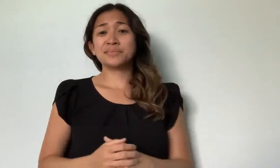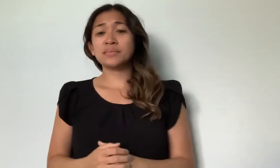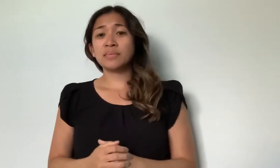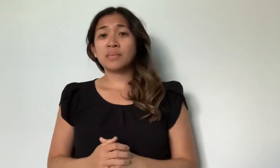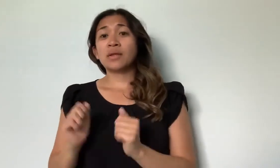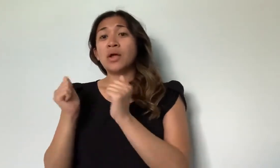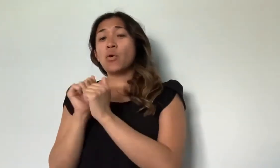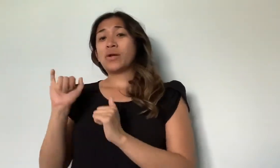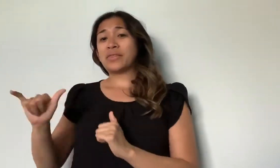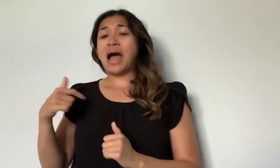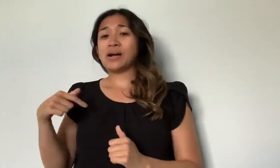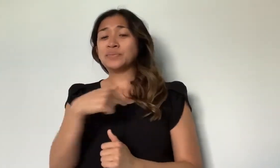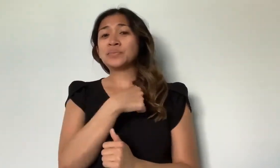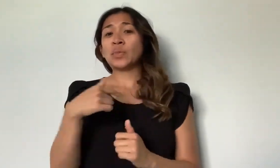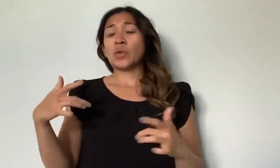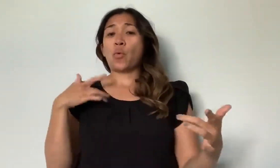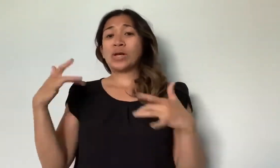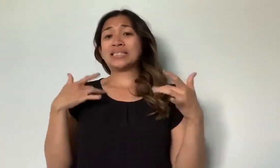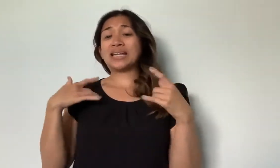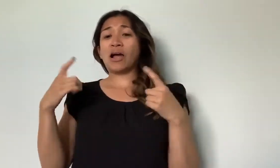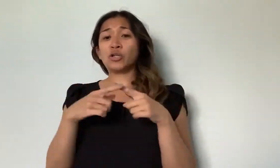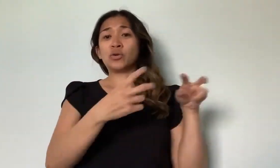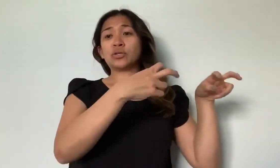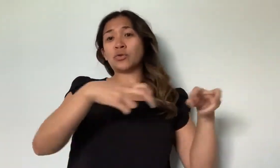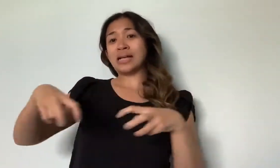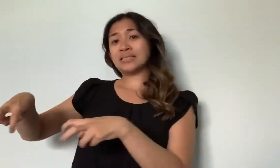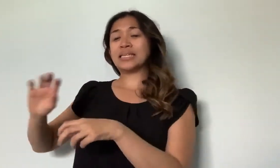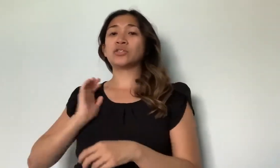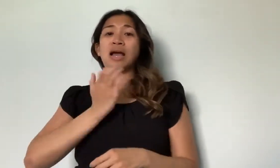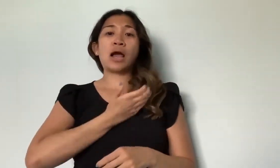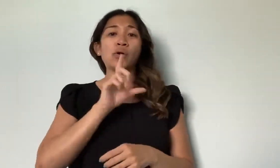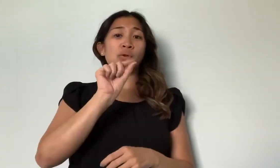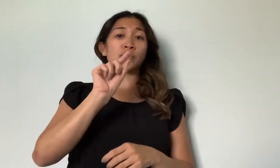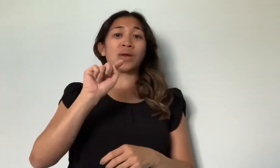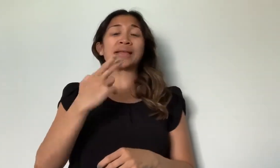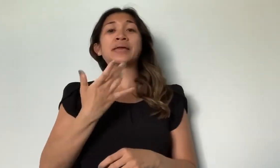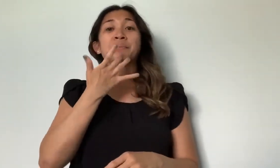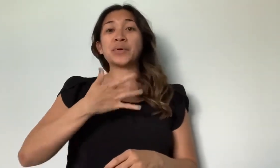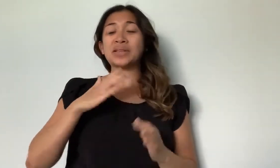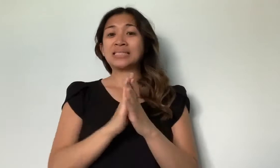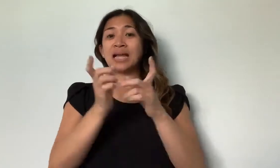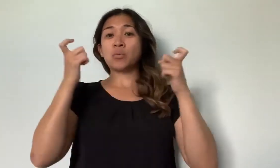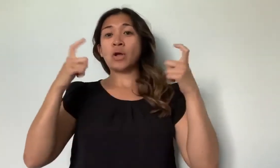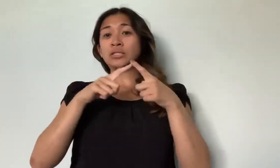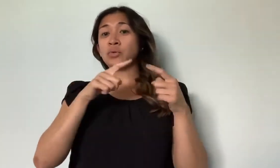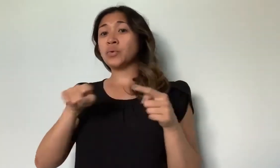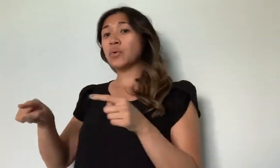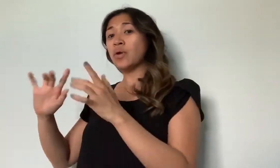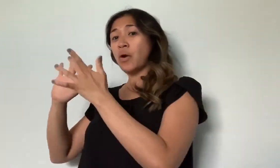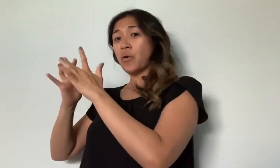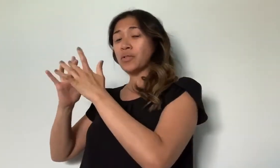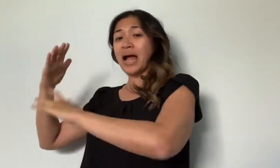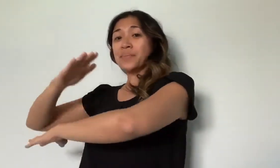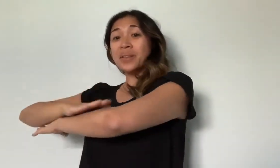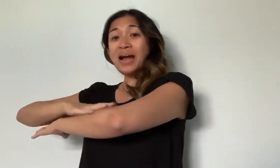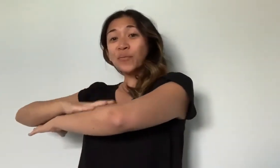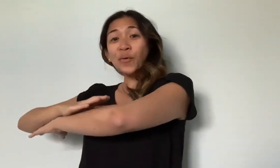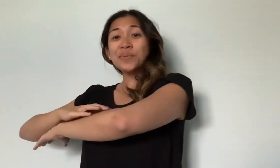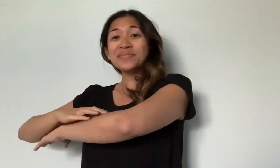With that, we are seizing the opportunity to transition our 20th birthday celebration to an online platform!